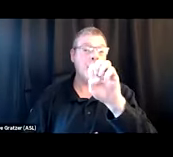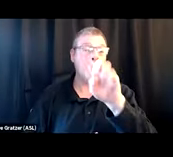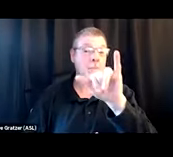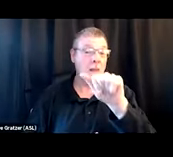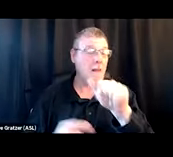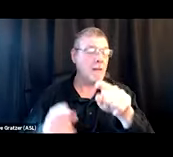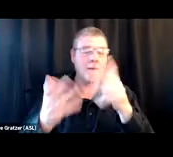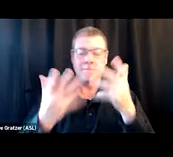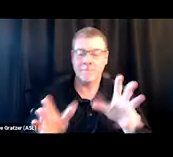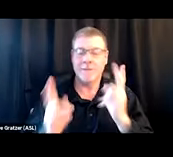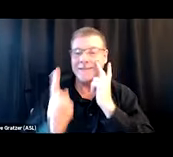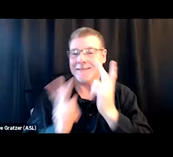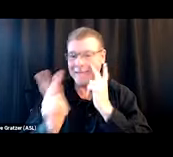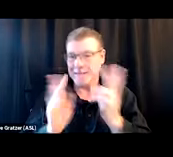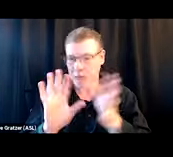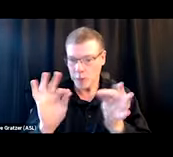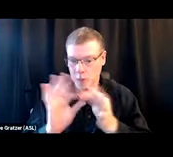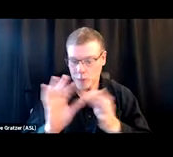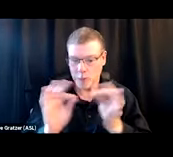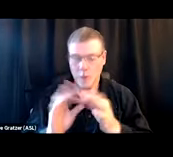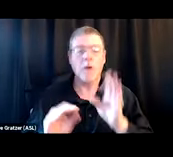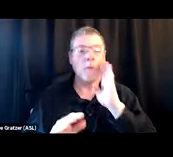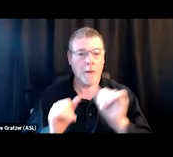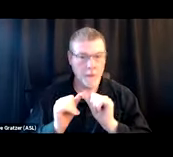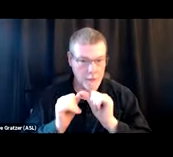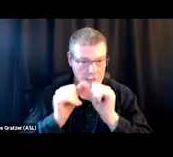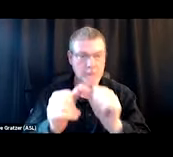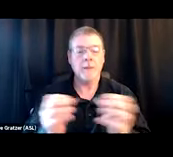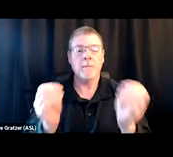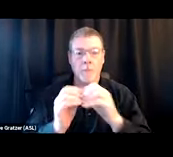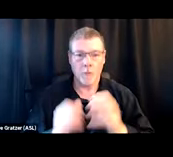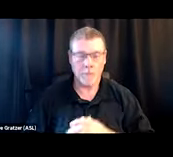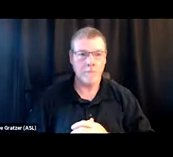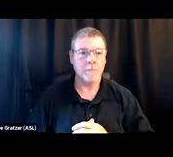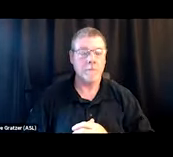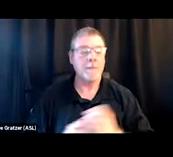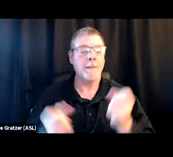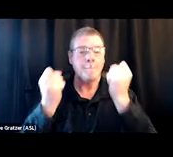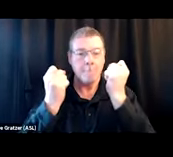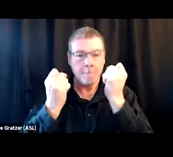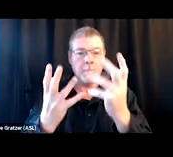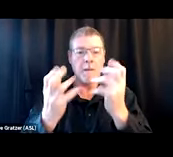There is a likelihood that there will continue to be more. This is a really misunderstood and easy-to-misframe